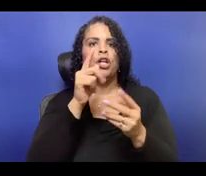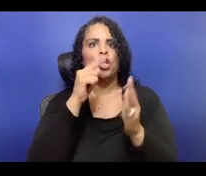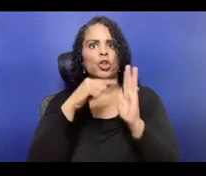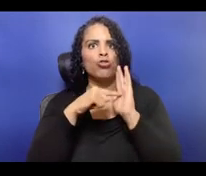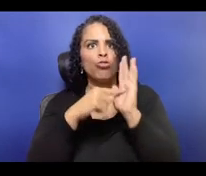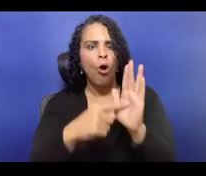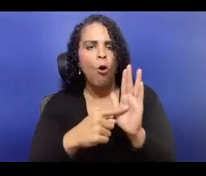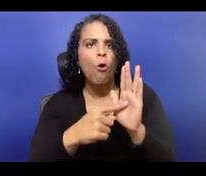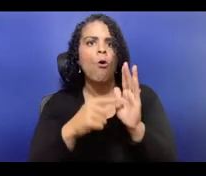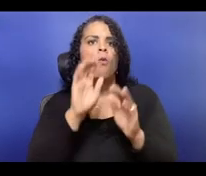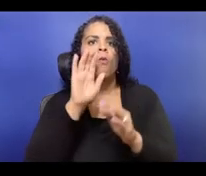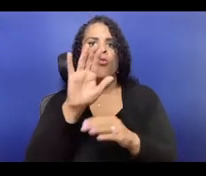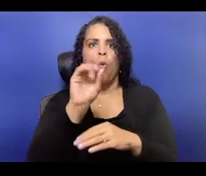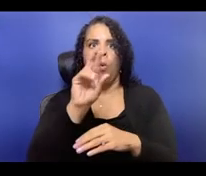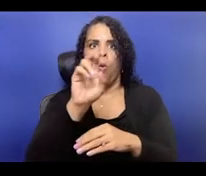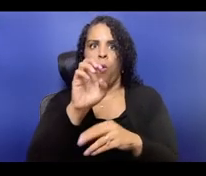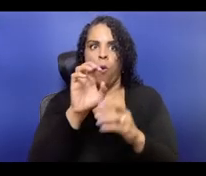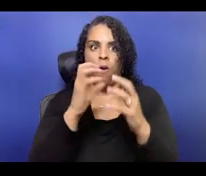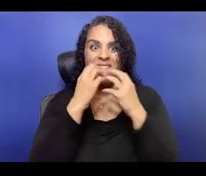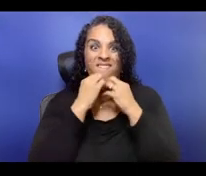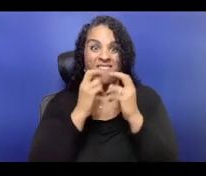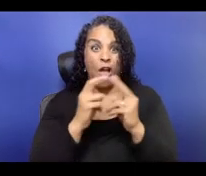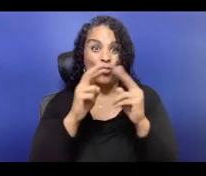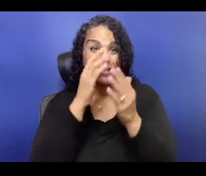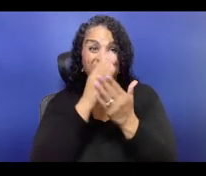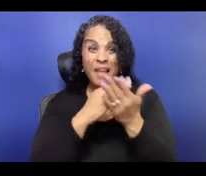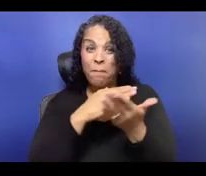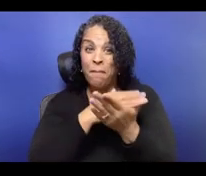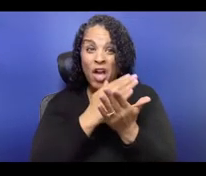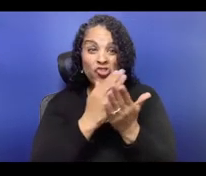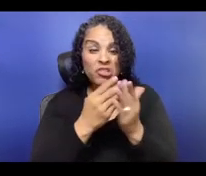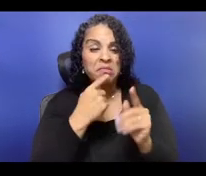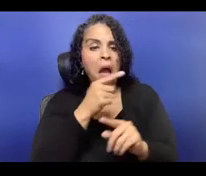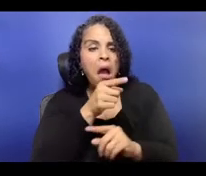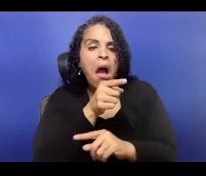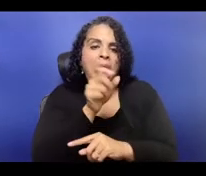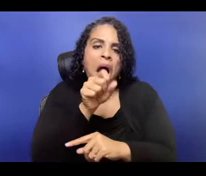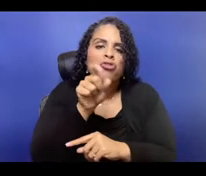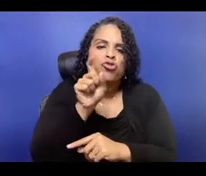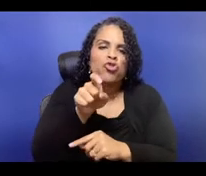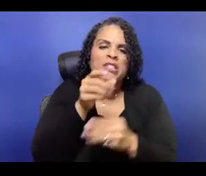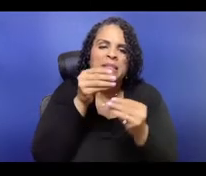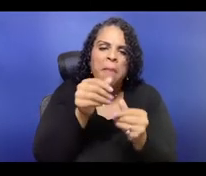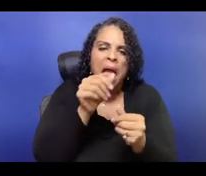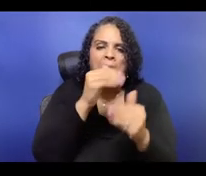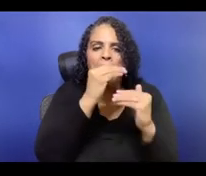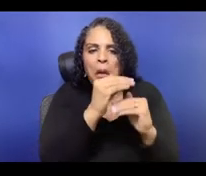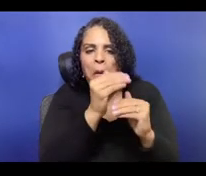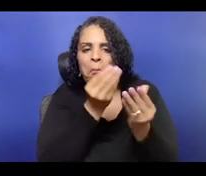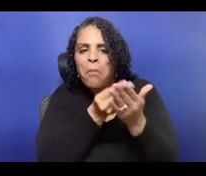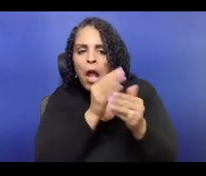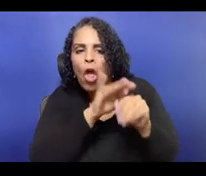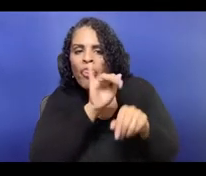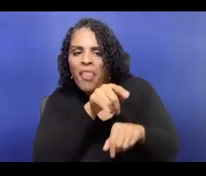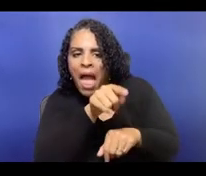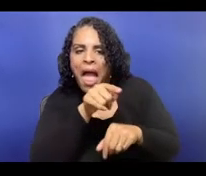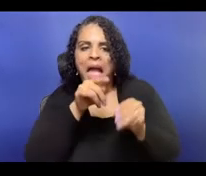And a visual description, I am a Chinese non-binary person. I have shoulder-length dark hair,